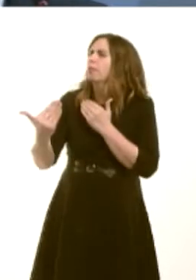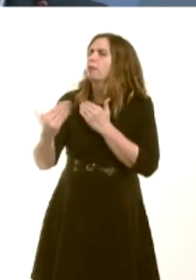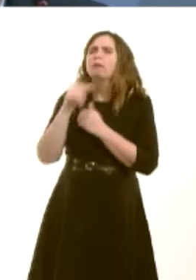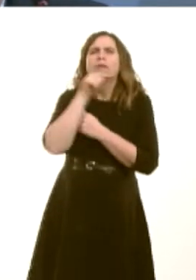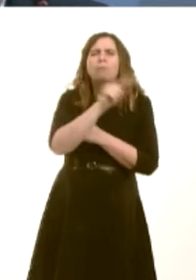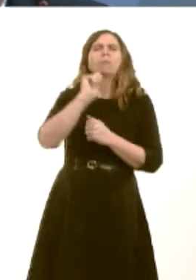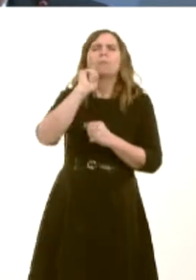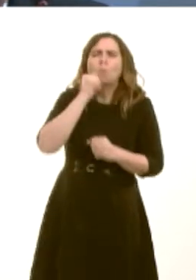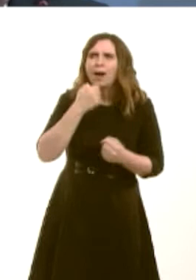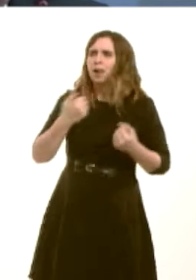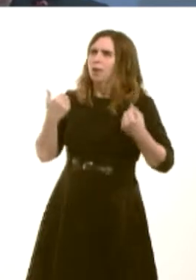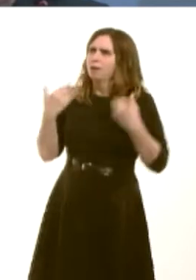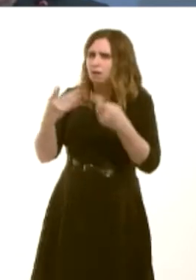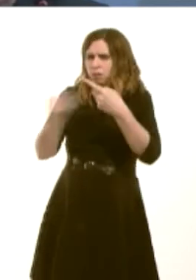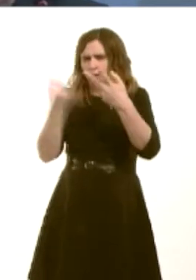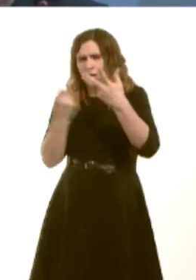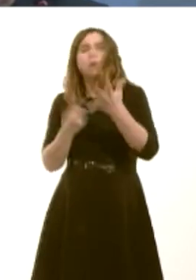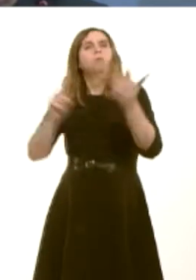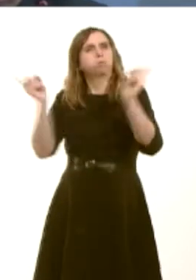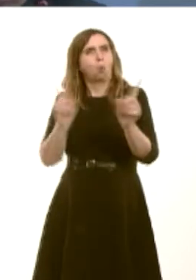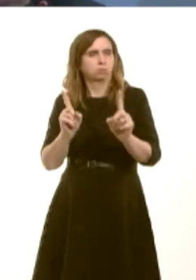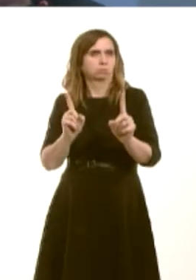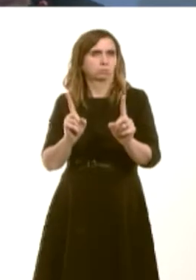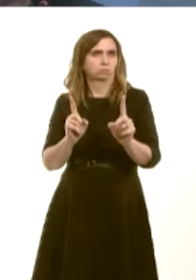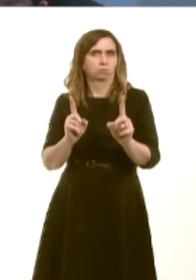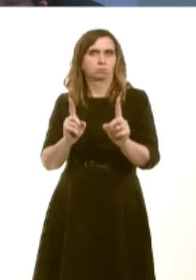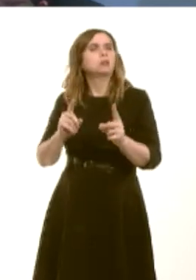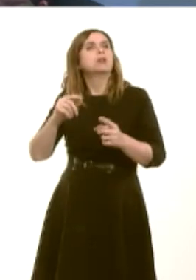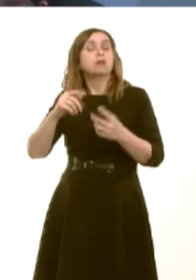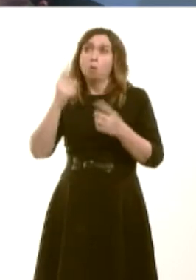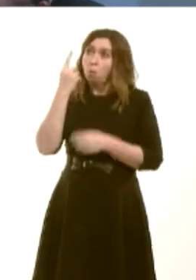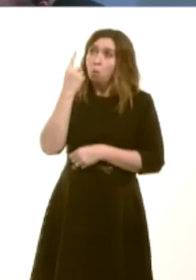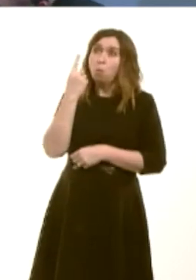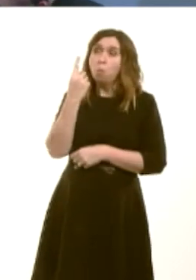delivering to reverse the figures that Iíve given you today, where one shop every other